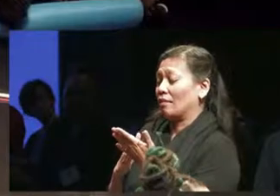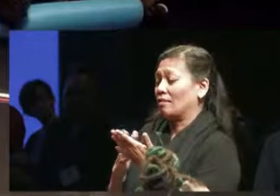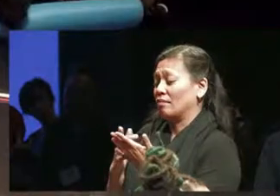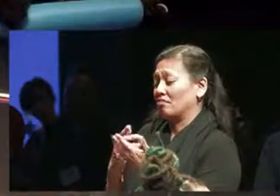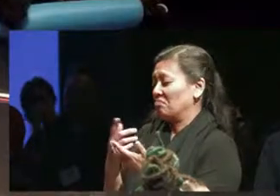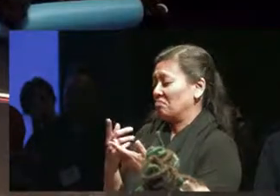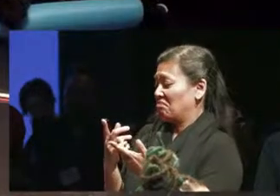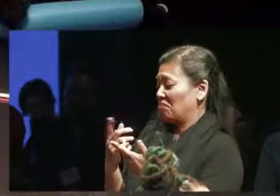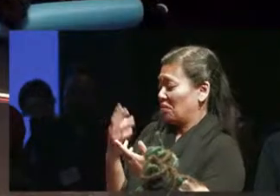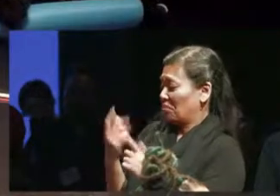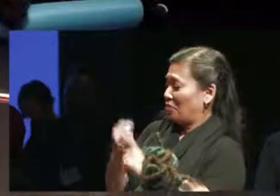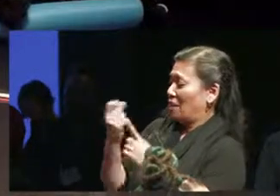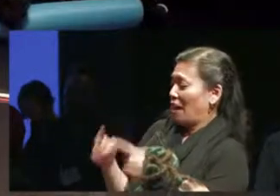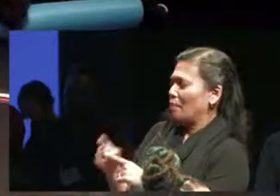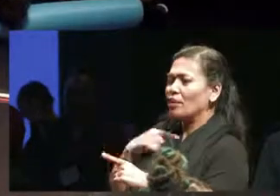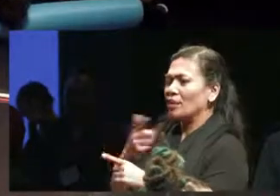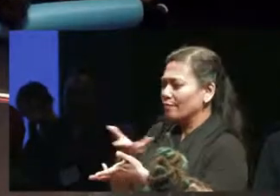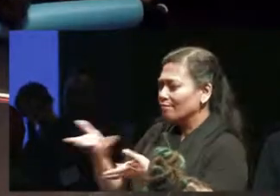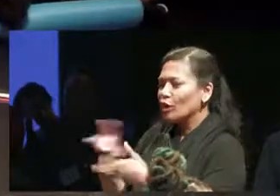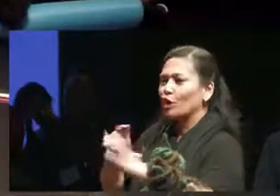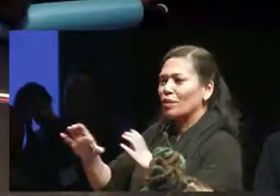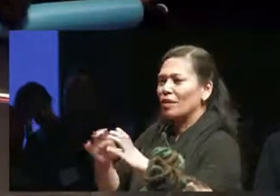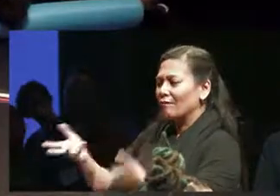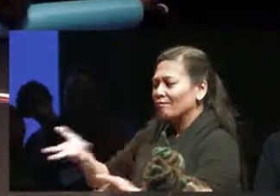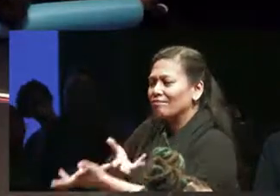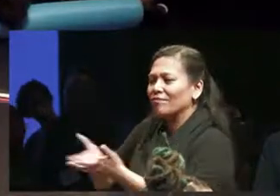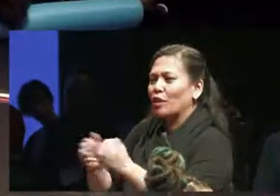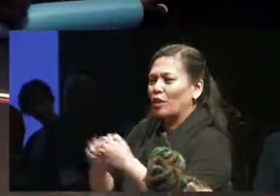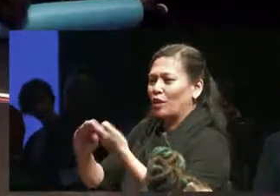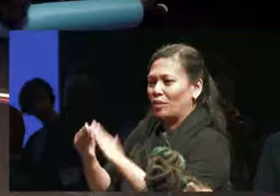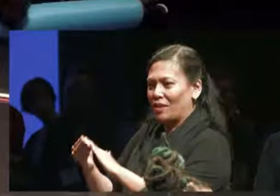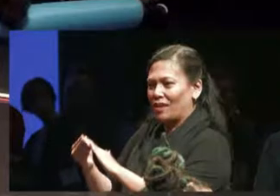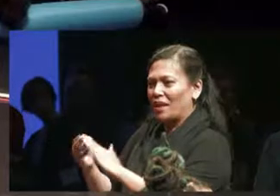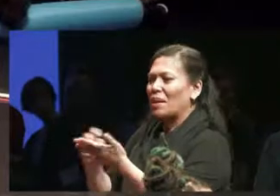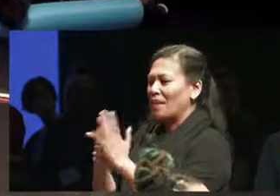communities then we're able to take the space that the theatre has. When we're